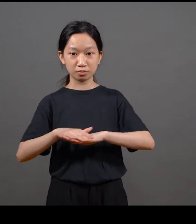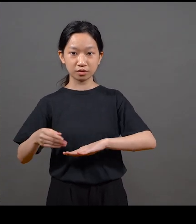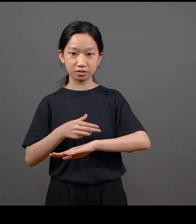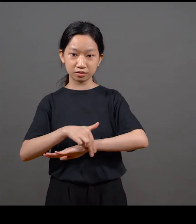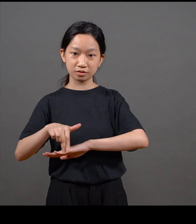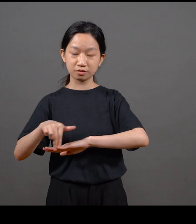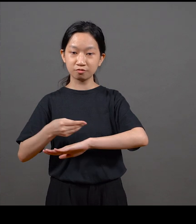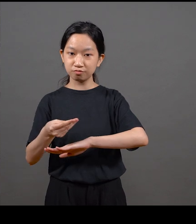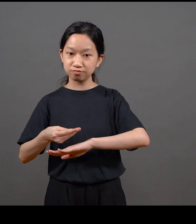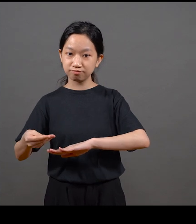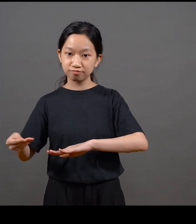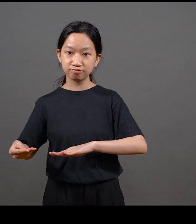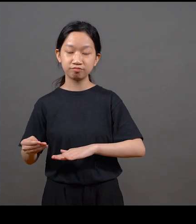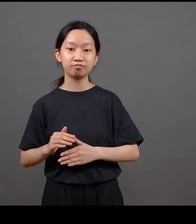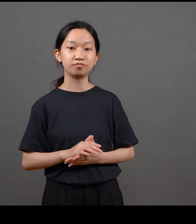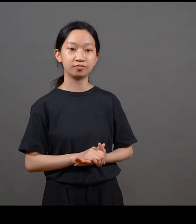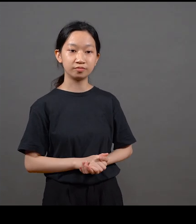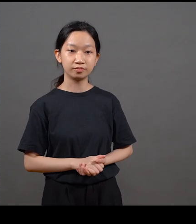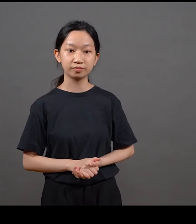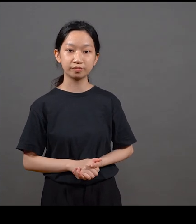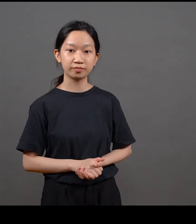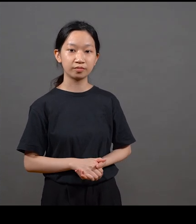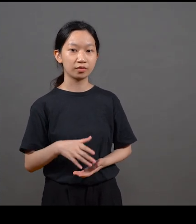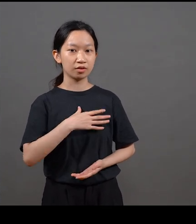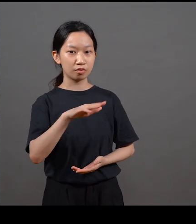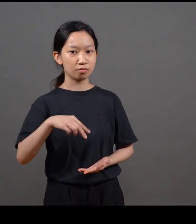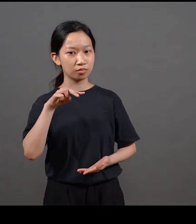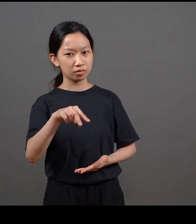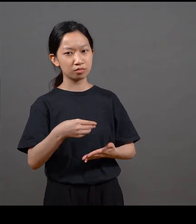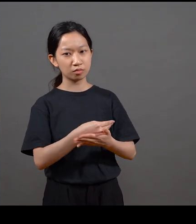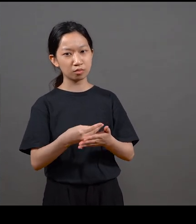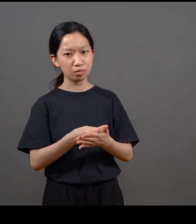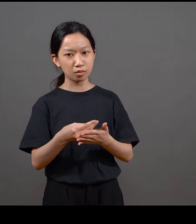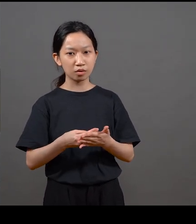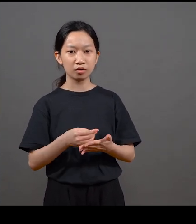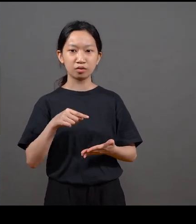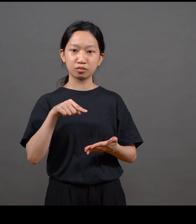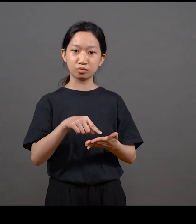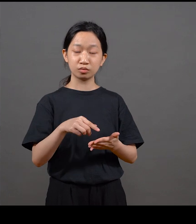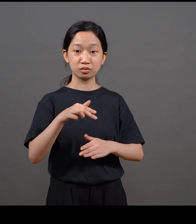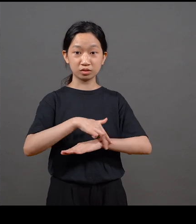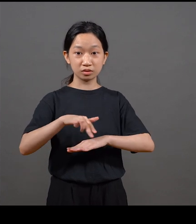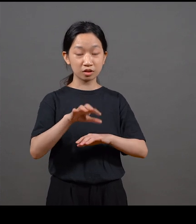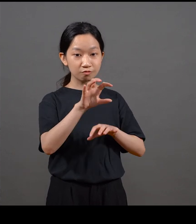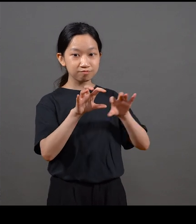as much as we acquire architectural archives Even when we're looking at it it not only reveals this sort of, like, design collateral or vision